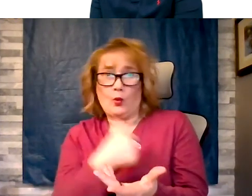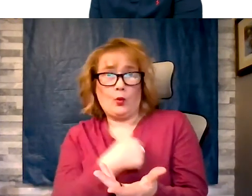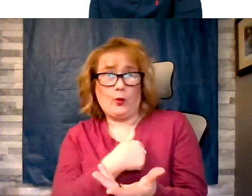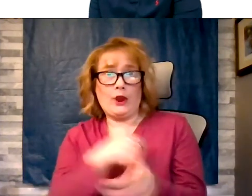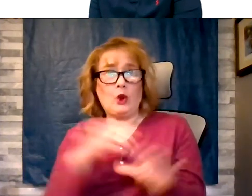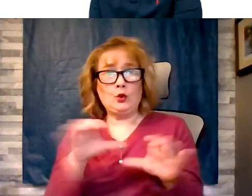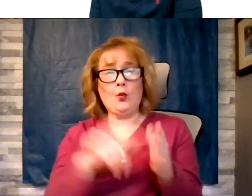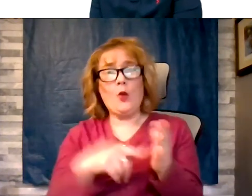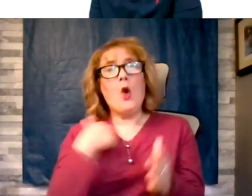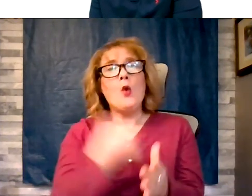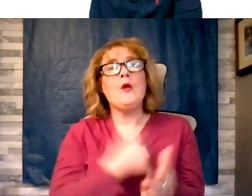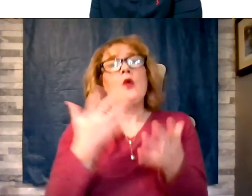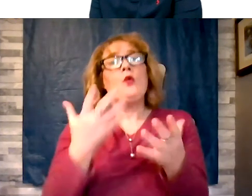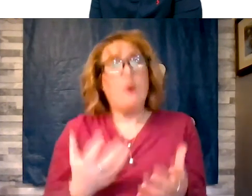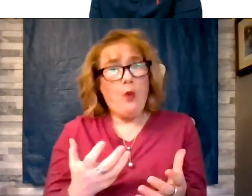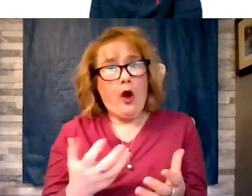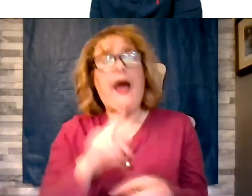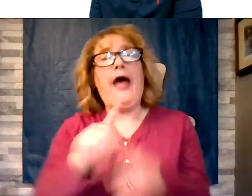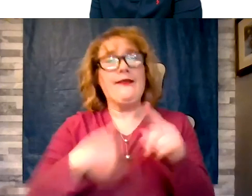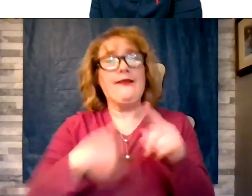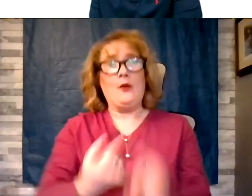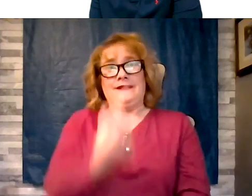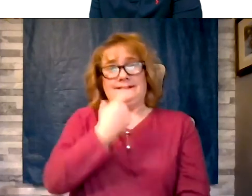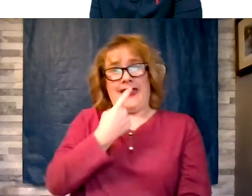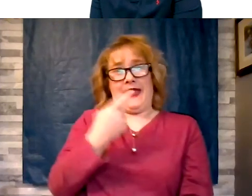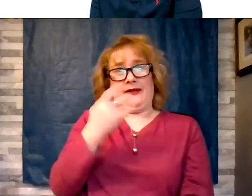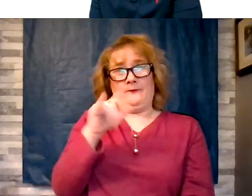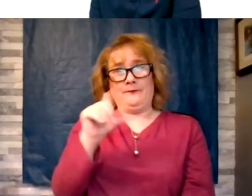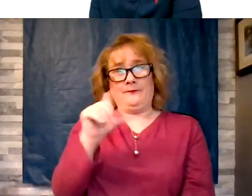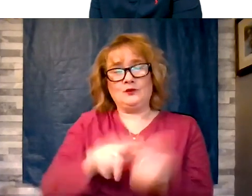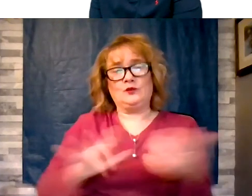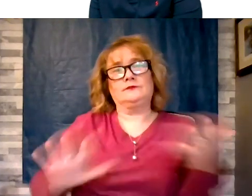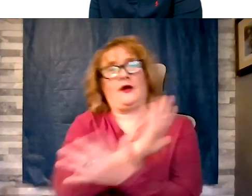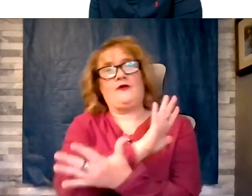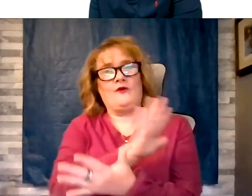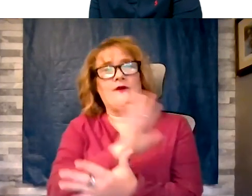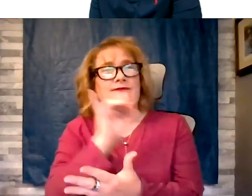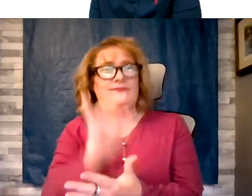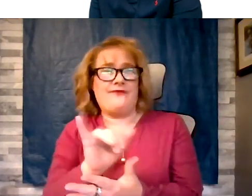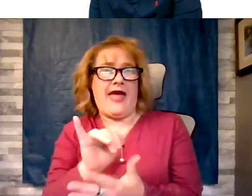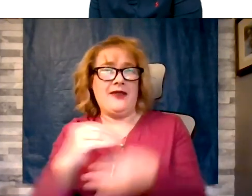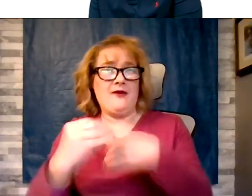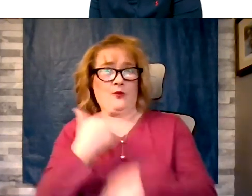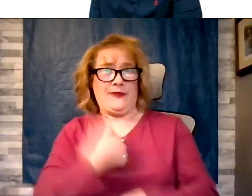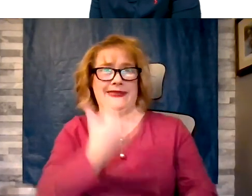pills to basically mask the affect. That is a lot of what I do as a cardiologist because